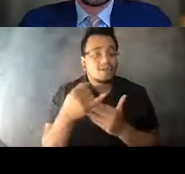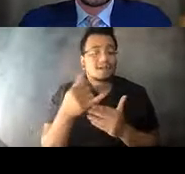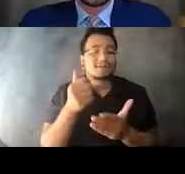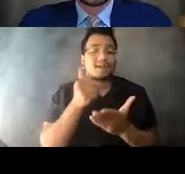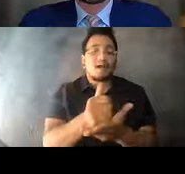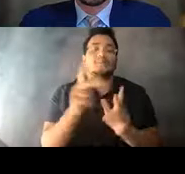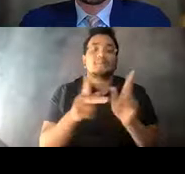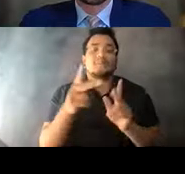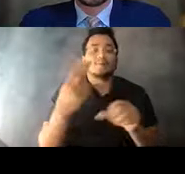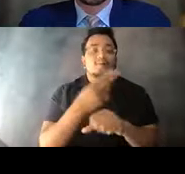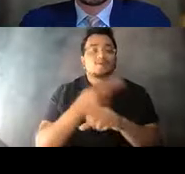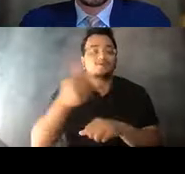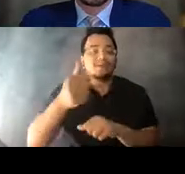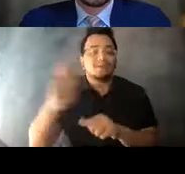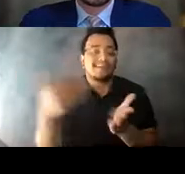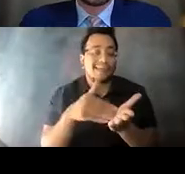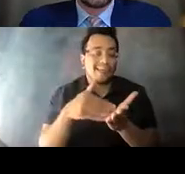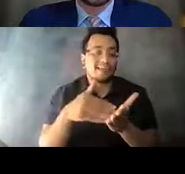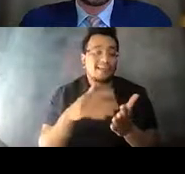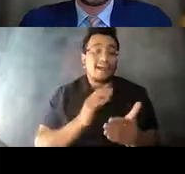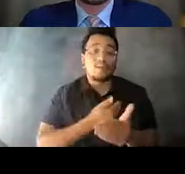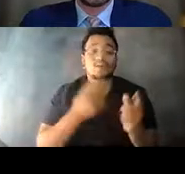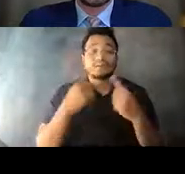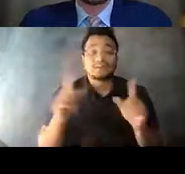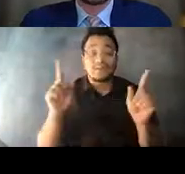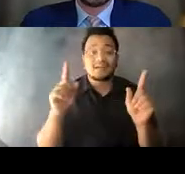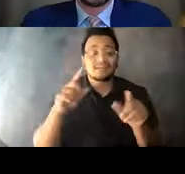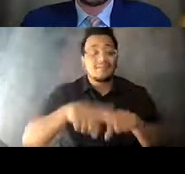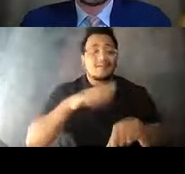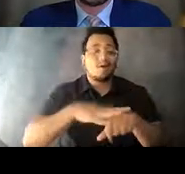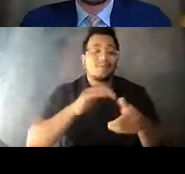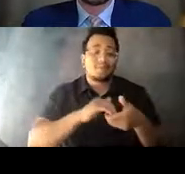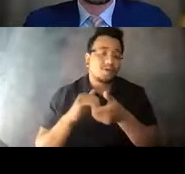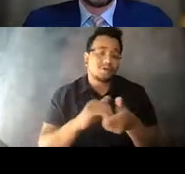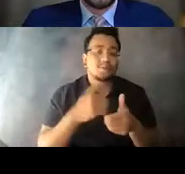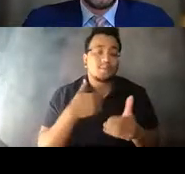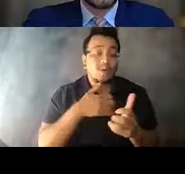14:33:40 The success of these transit systems will depend on these partnerships and we want to hear from you and the traveling public on what